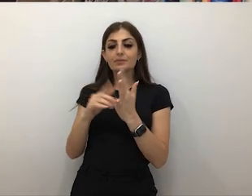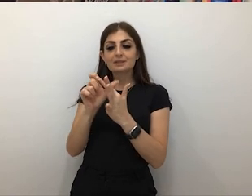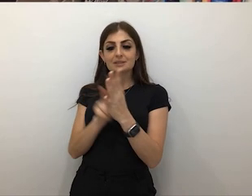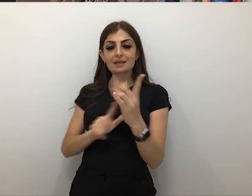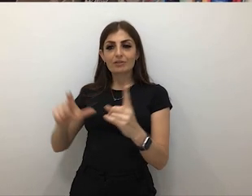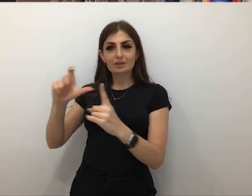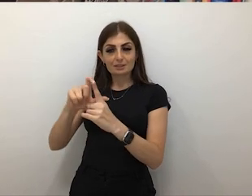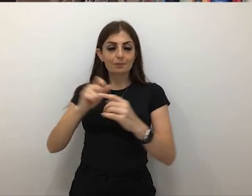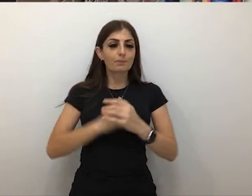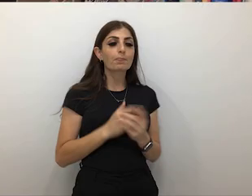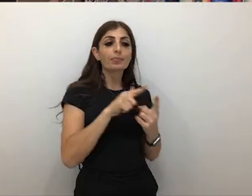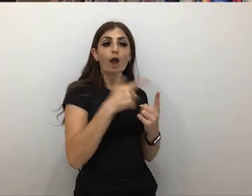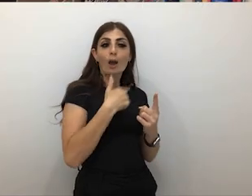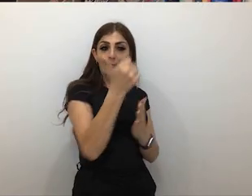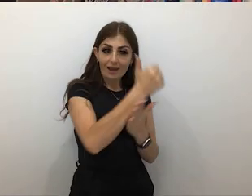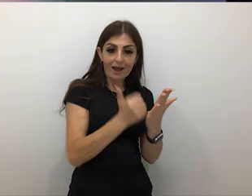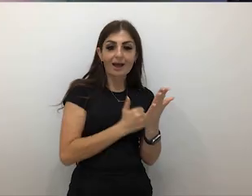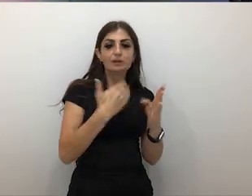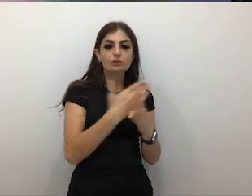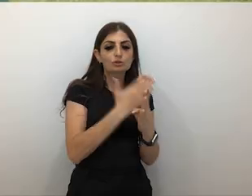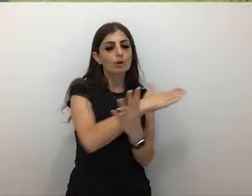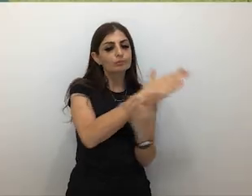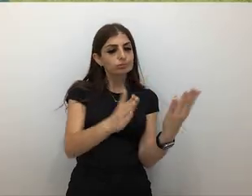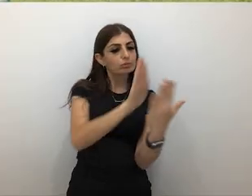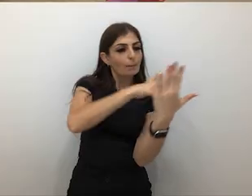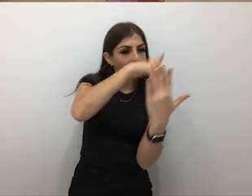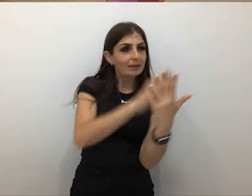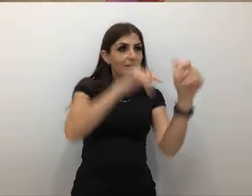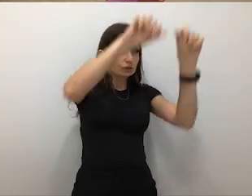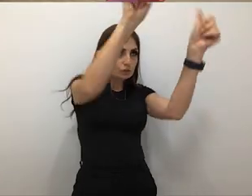I'm an artist, working across areas of painting, sculpture and installation.